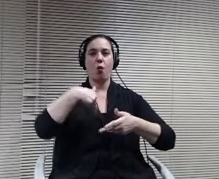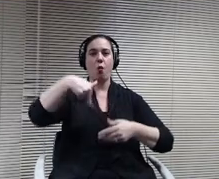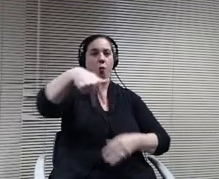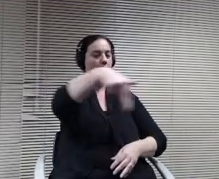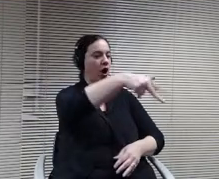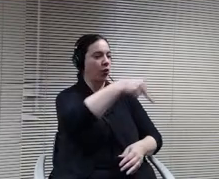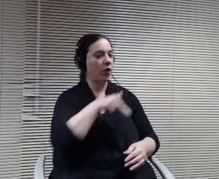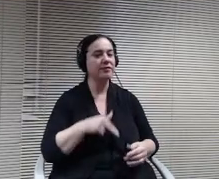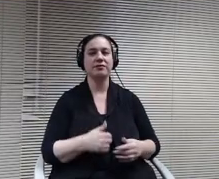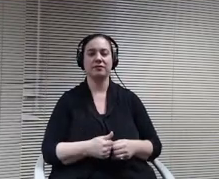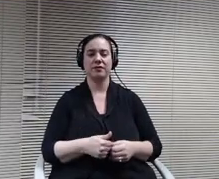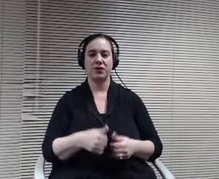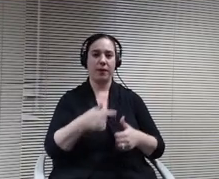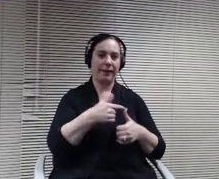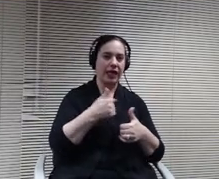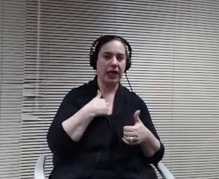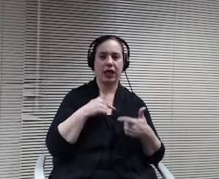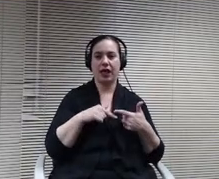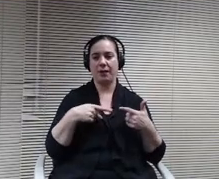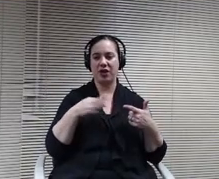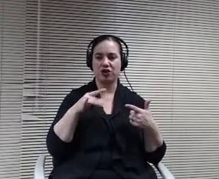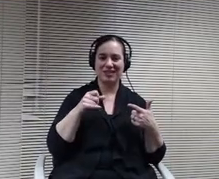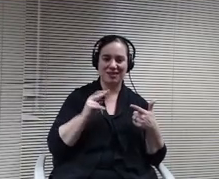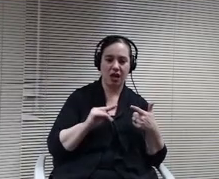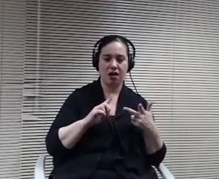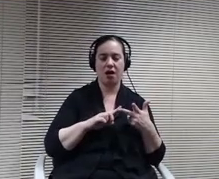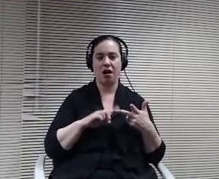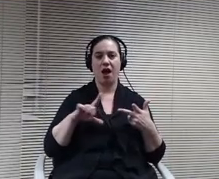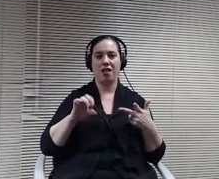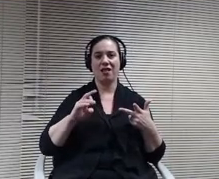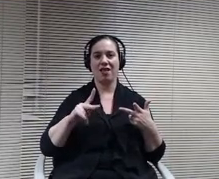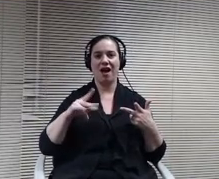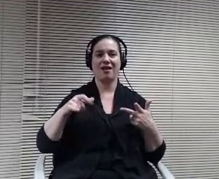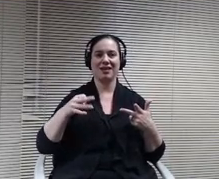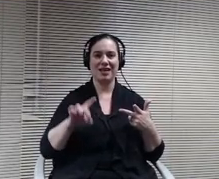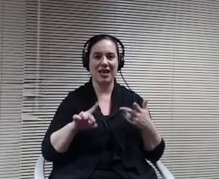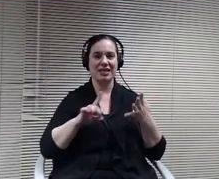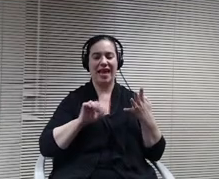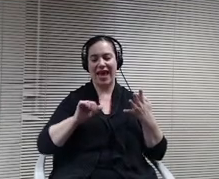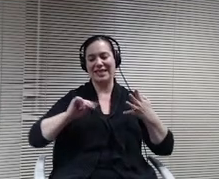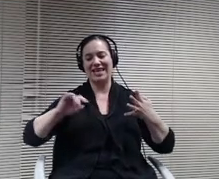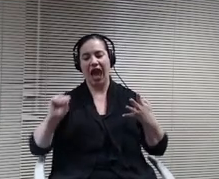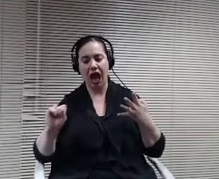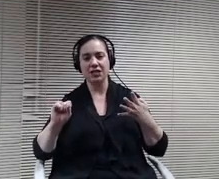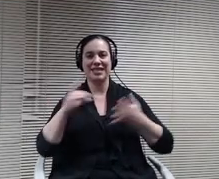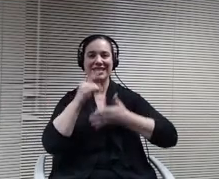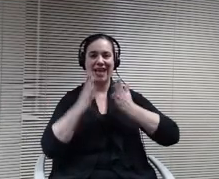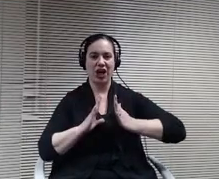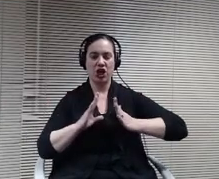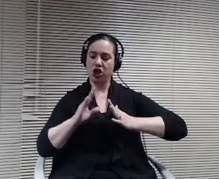Peterson myself, Paul, Christian Laughlin and our ETS in our designers walked through the space. And so it really took